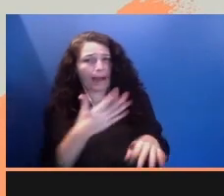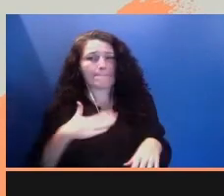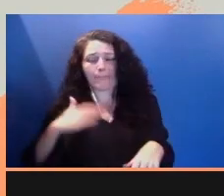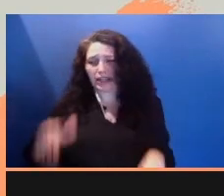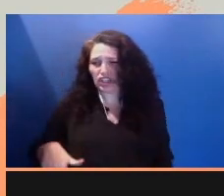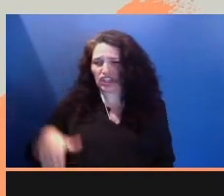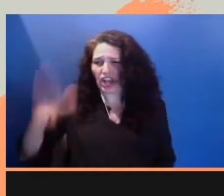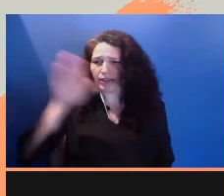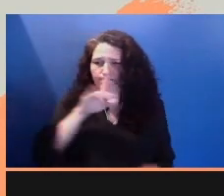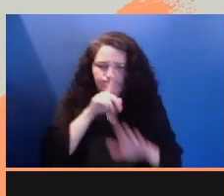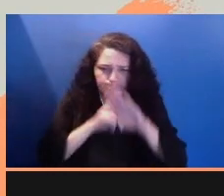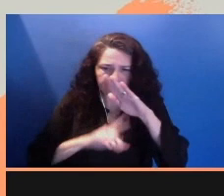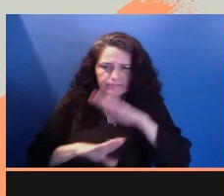I don't make the same mistake twice.